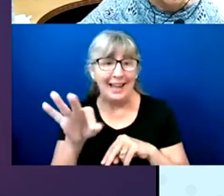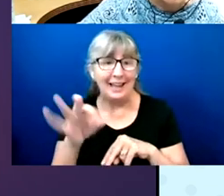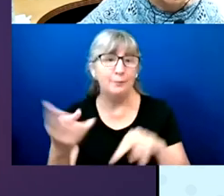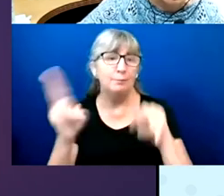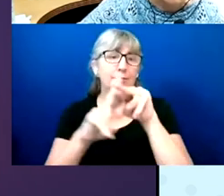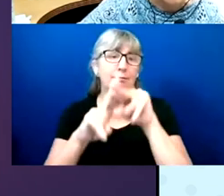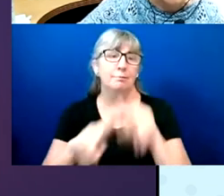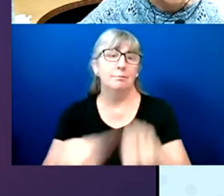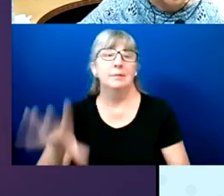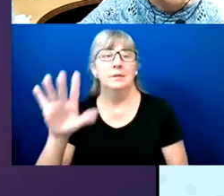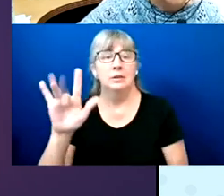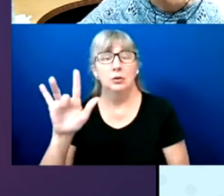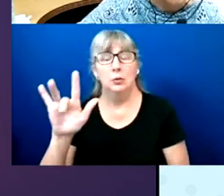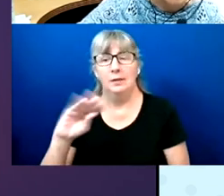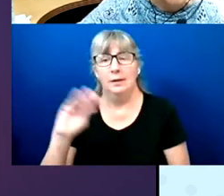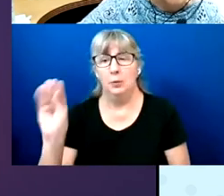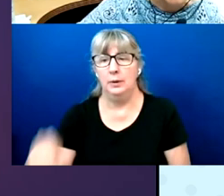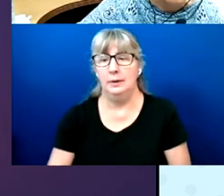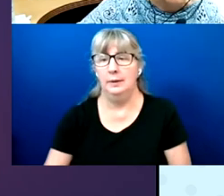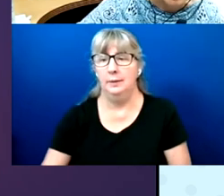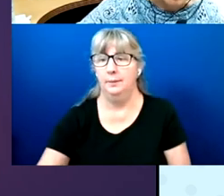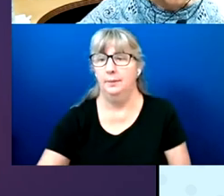And 2020, we're at 25%.